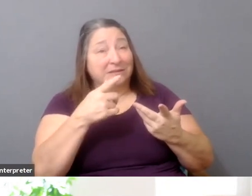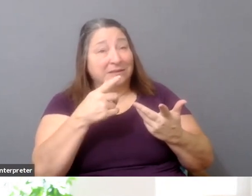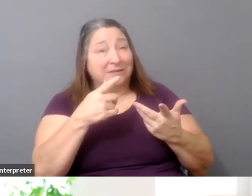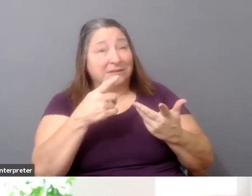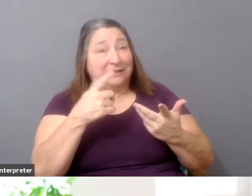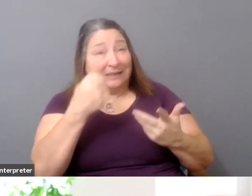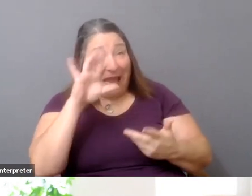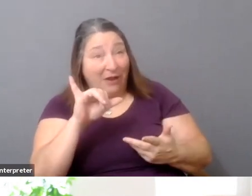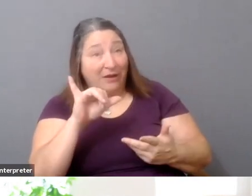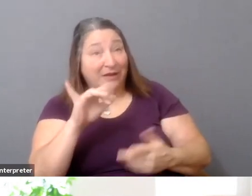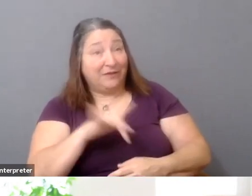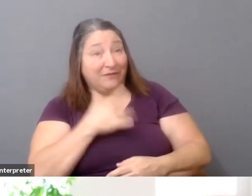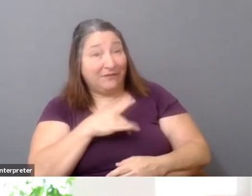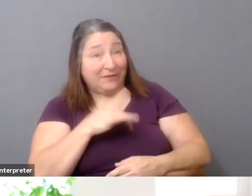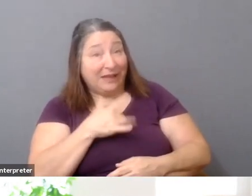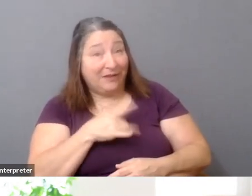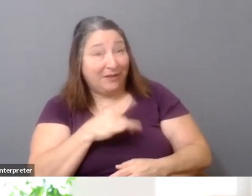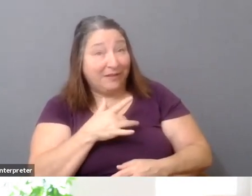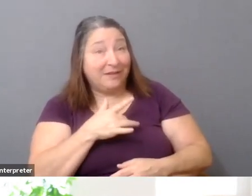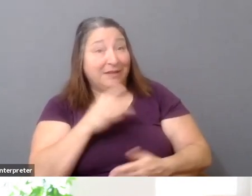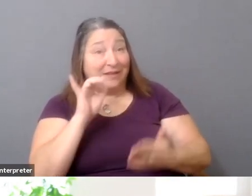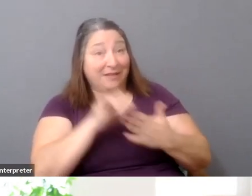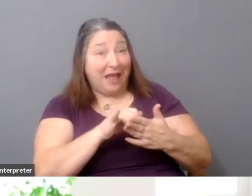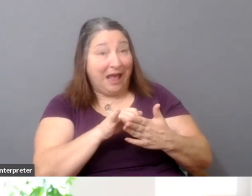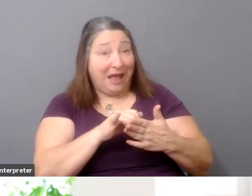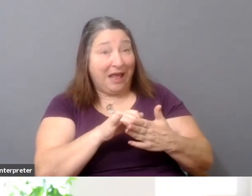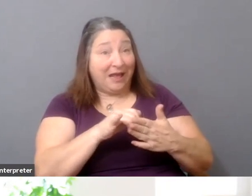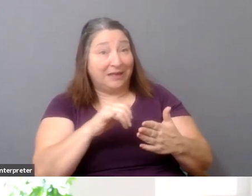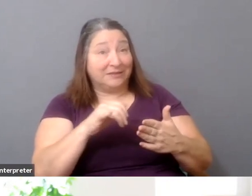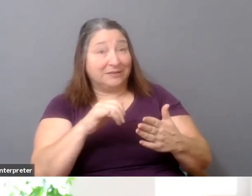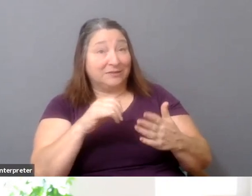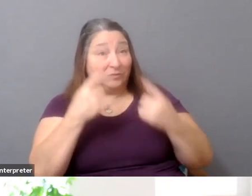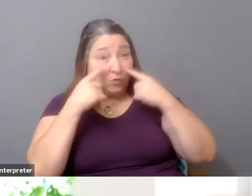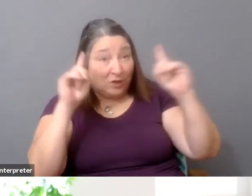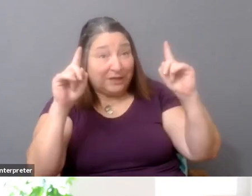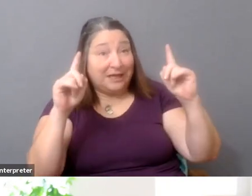collective organizing happens? Yeah, that's complicated. I am definitely not an expert.